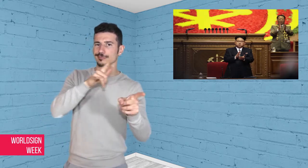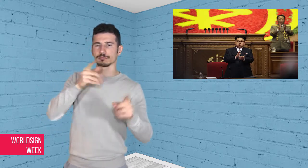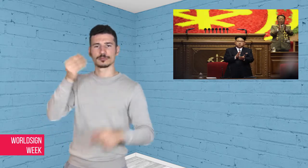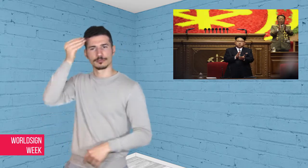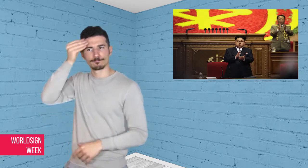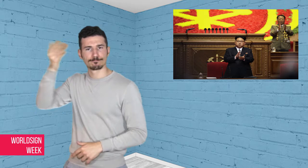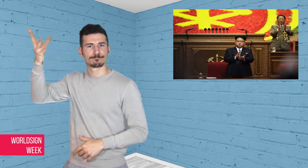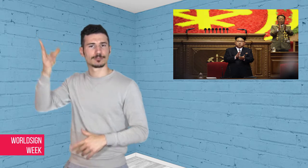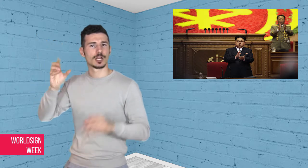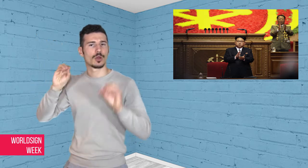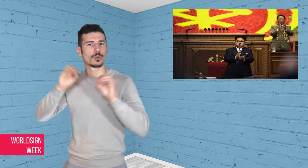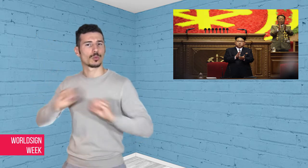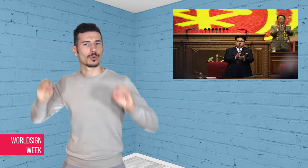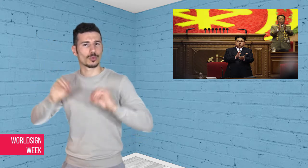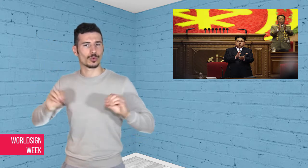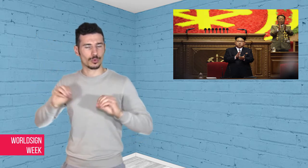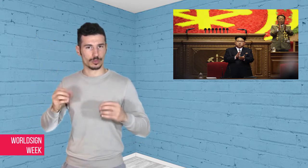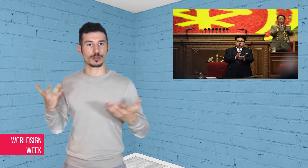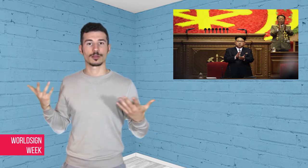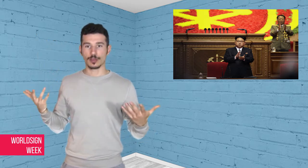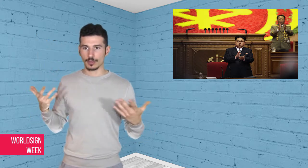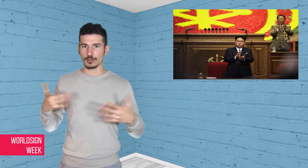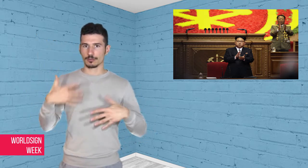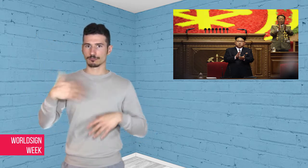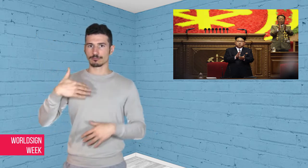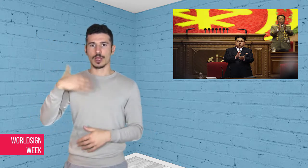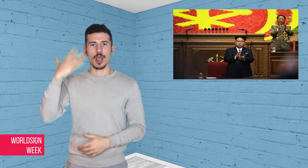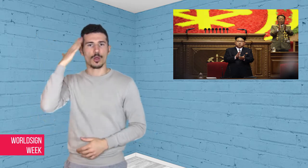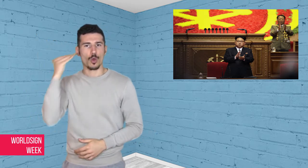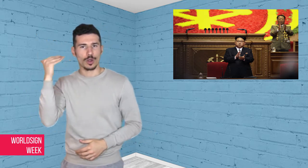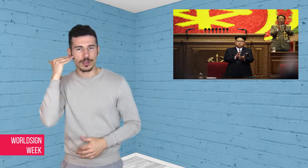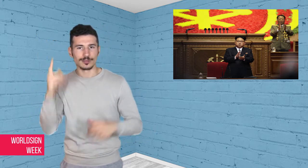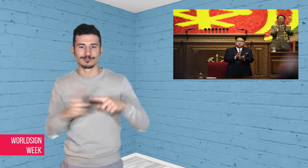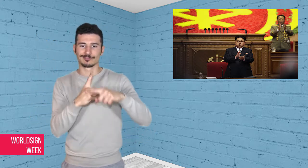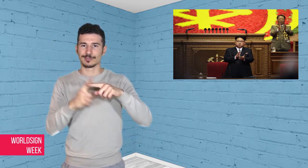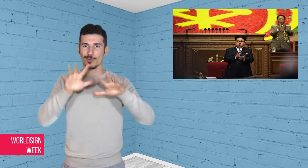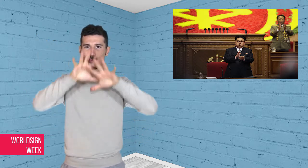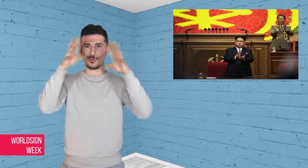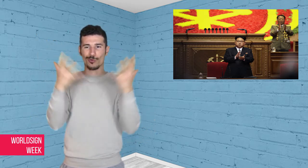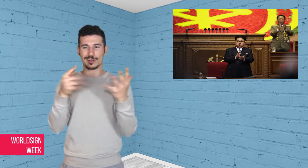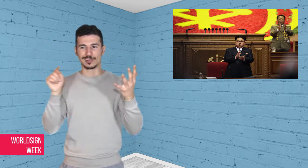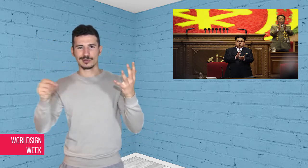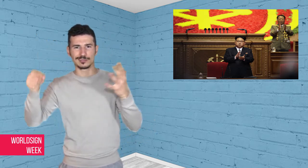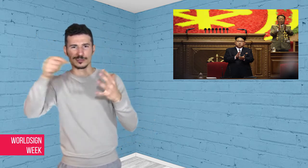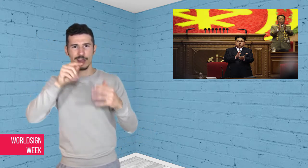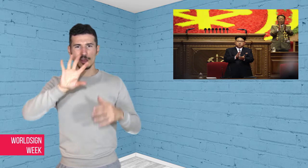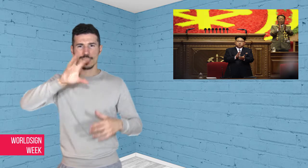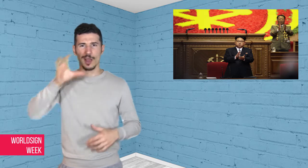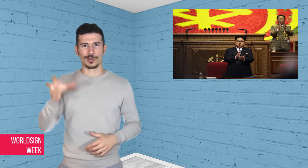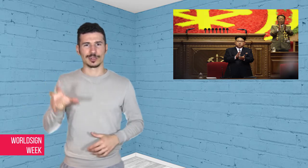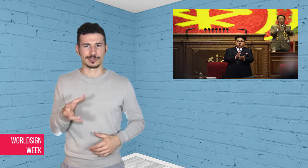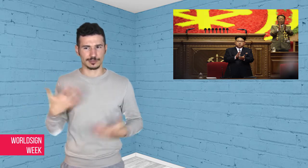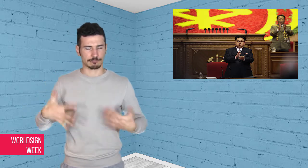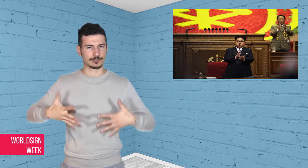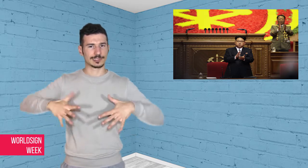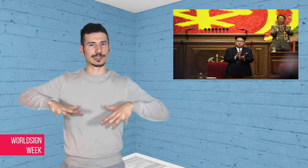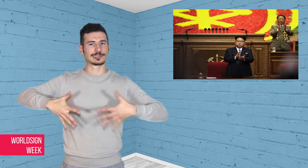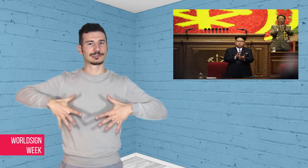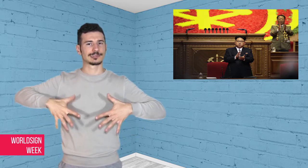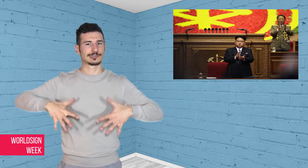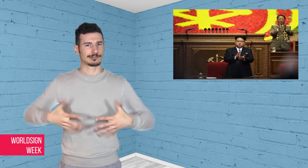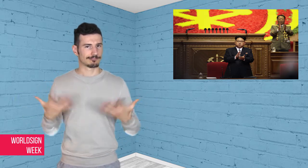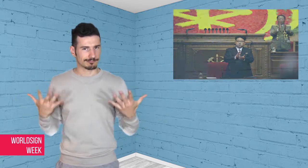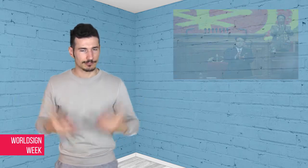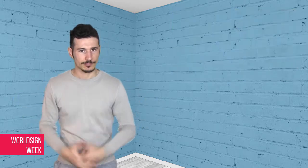Korea and the international community nervous.